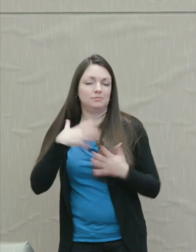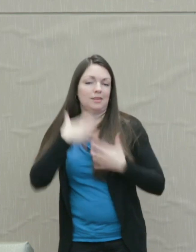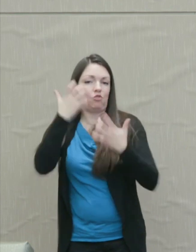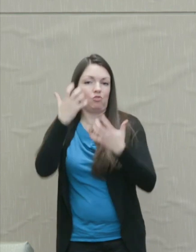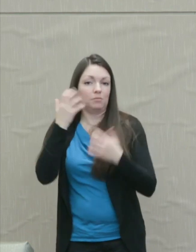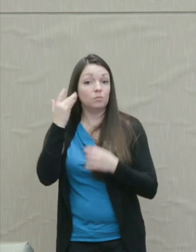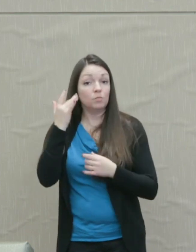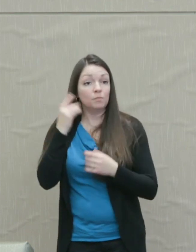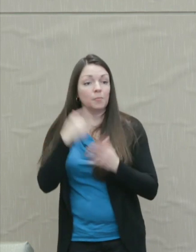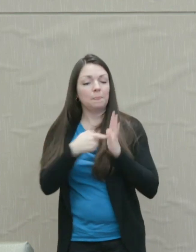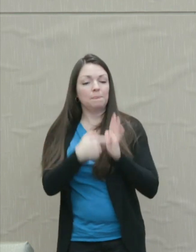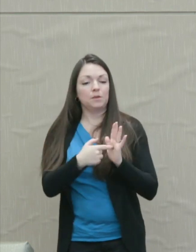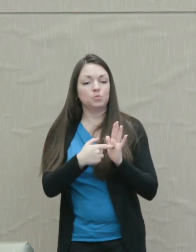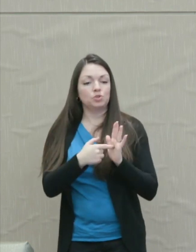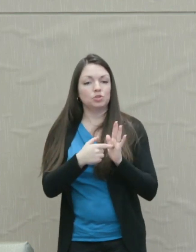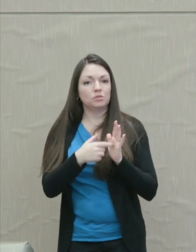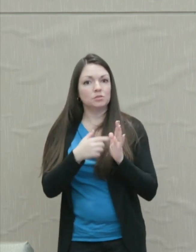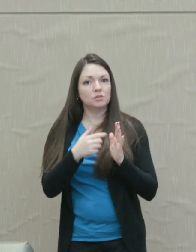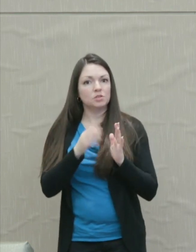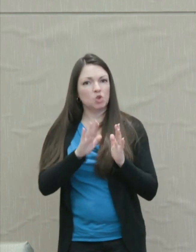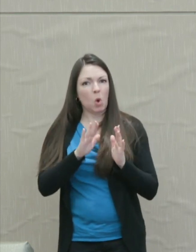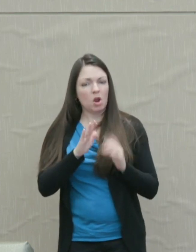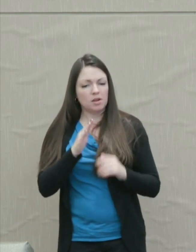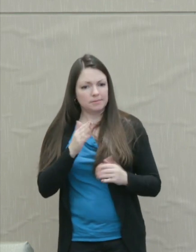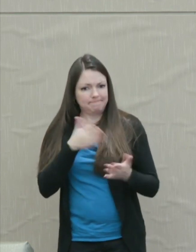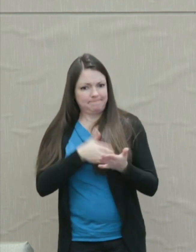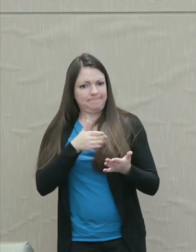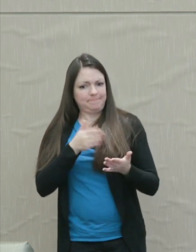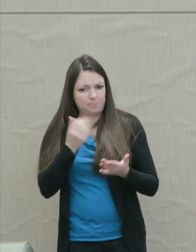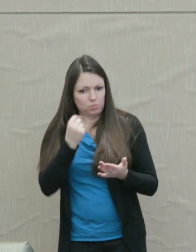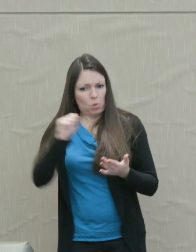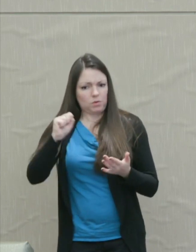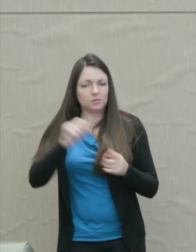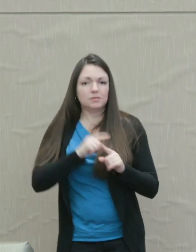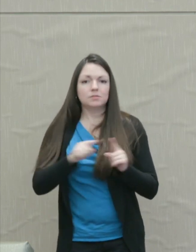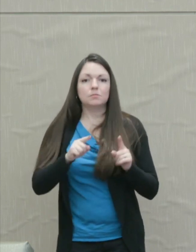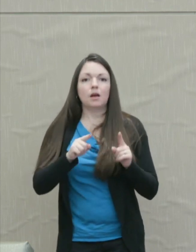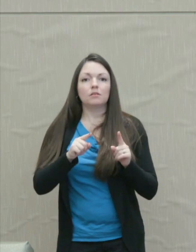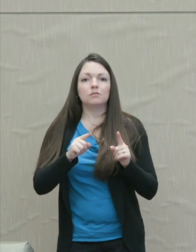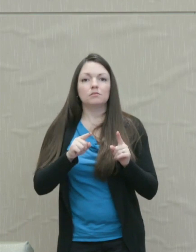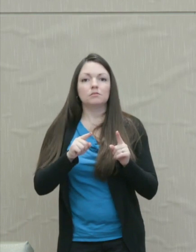it expresses a protest but it turns around to face forward.